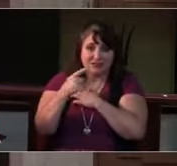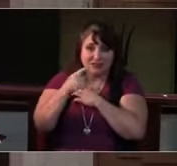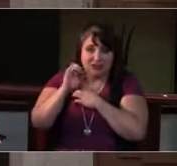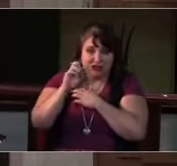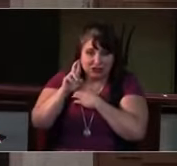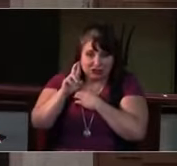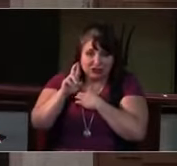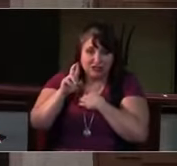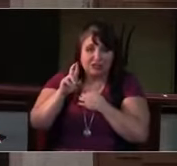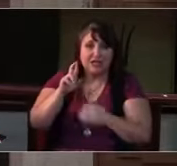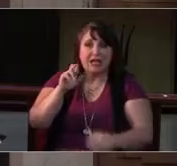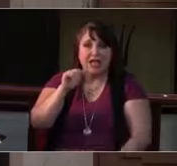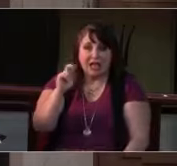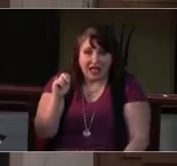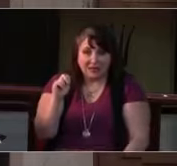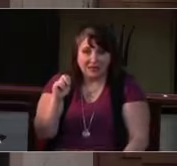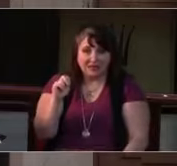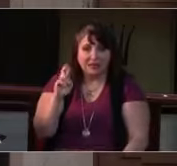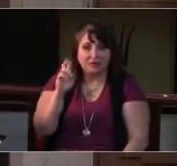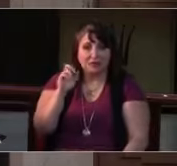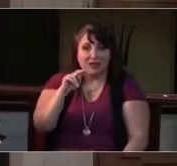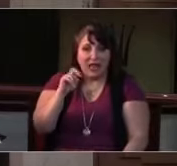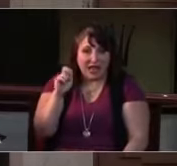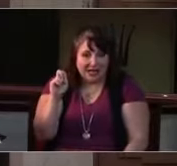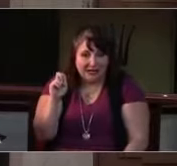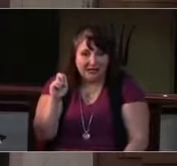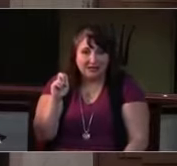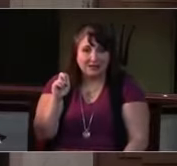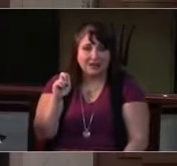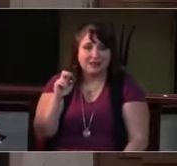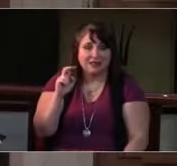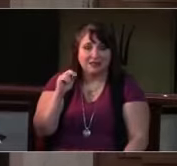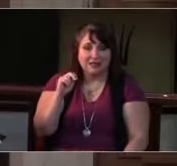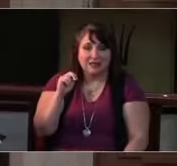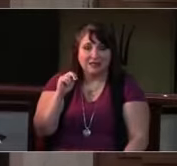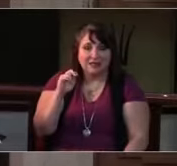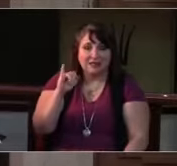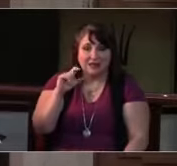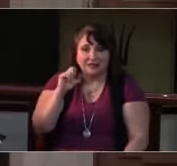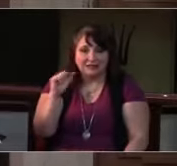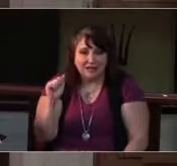God of healing and rest, help those whose hearts are heavy and weighed down by many troubles.